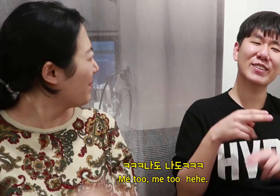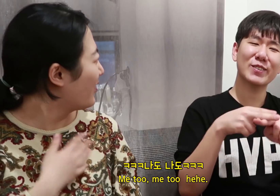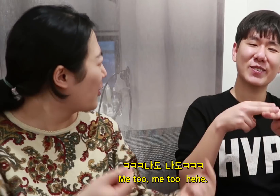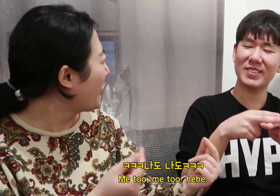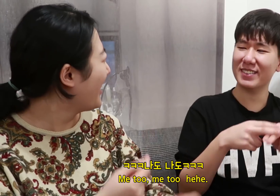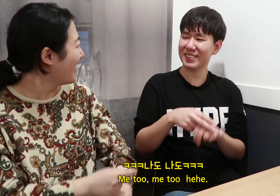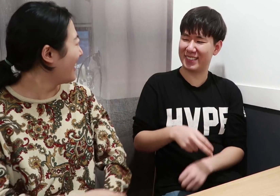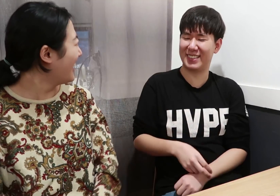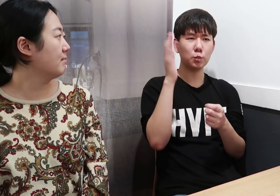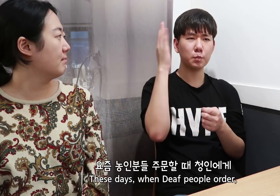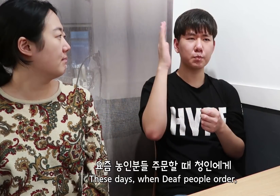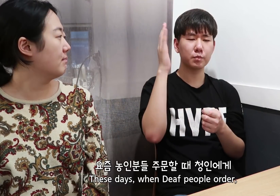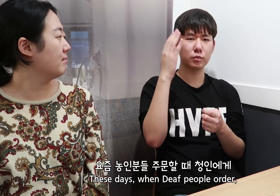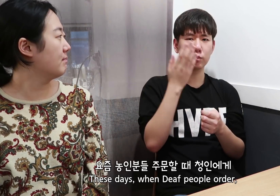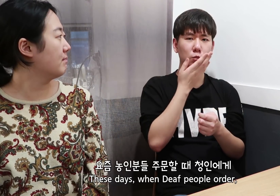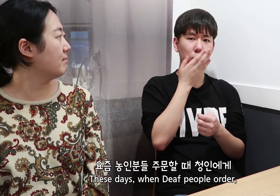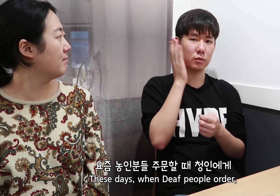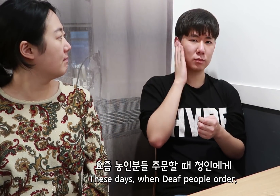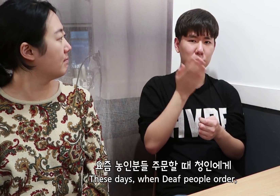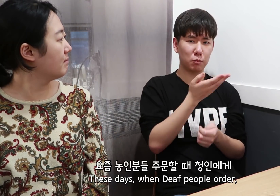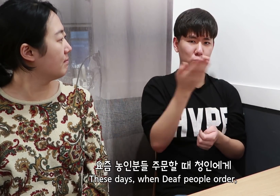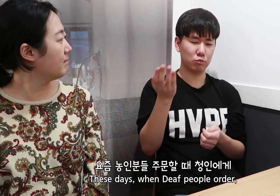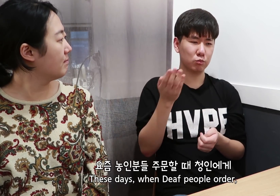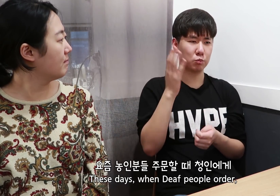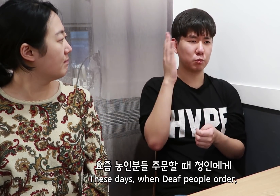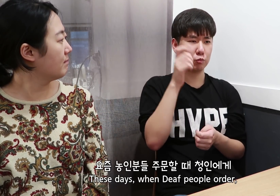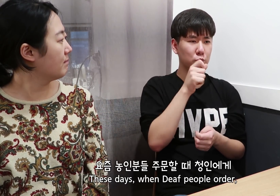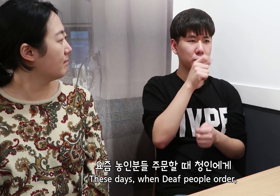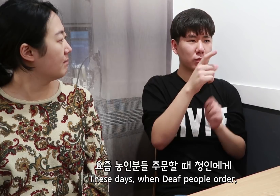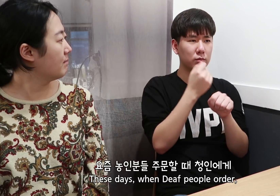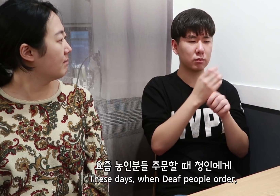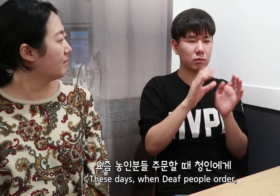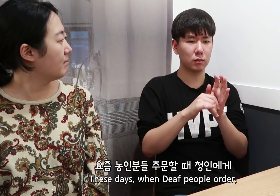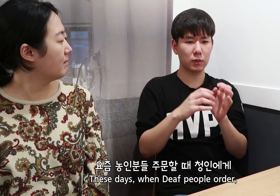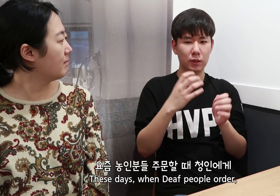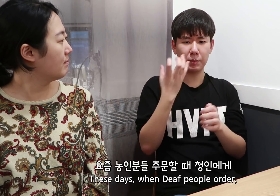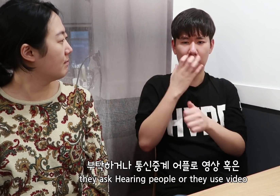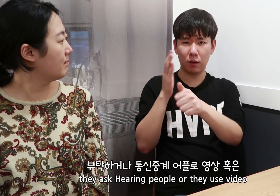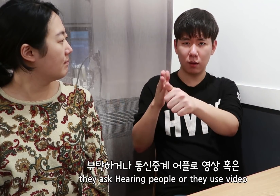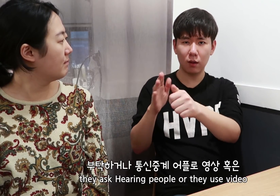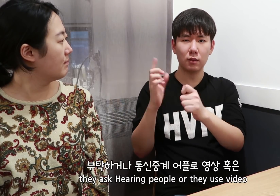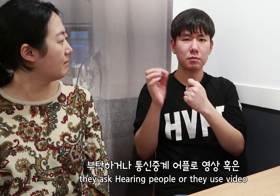Me too, me too These days, when Deaf people order,